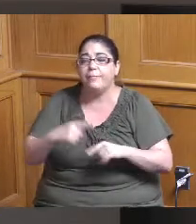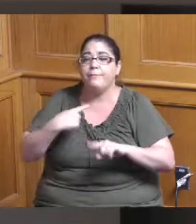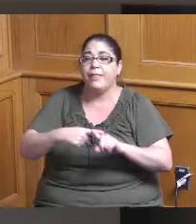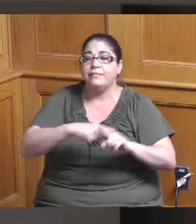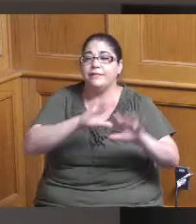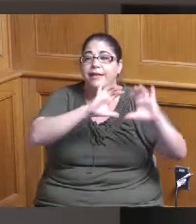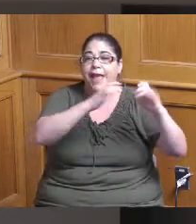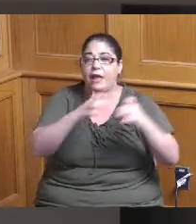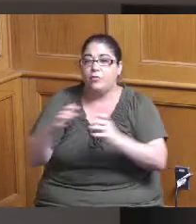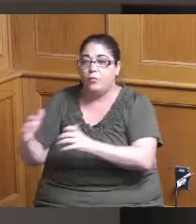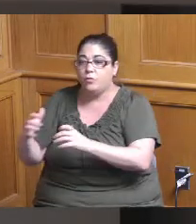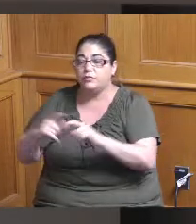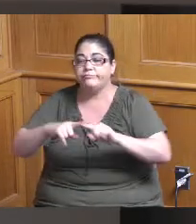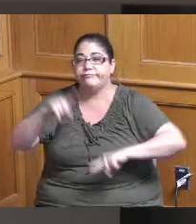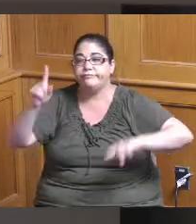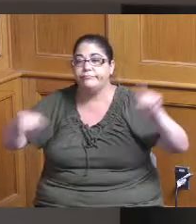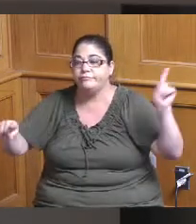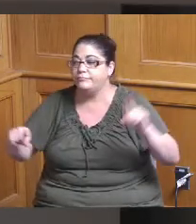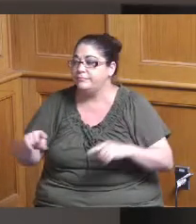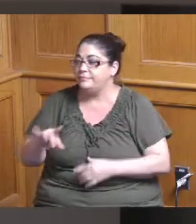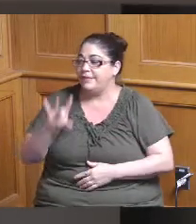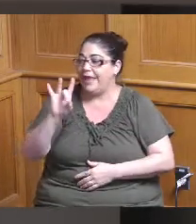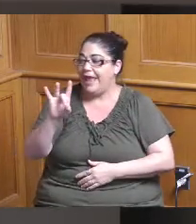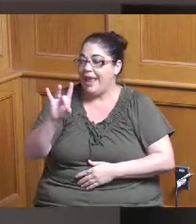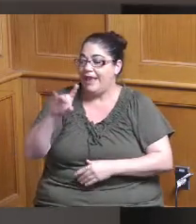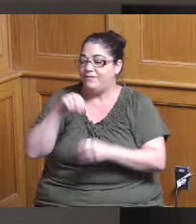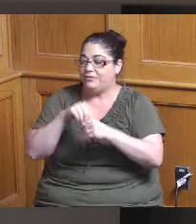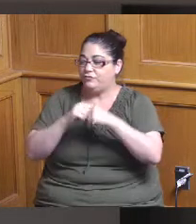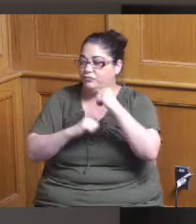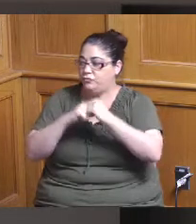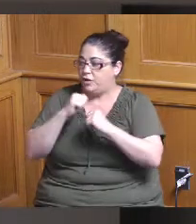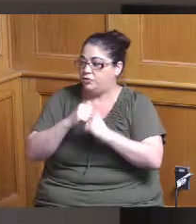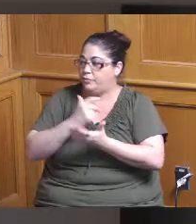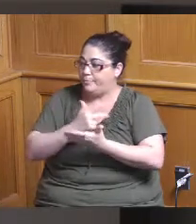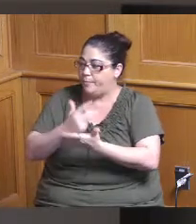infrastructure projects six property development projects and two building improvement projects